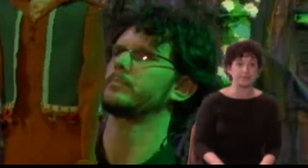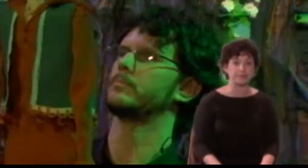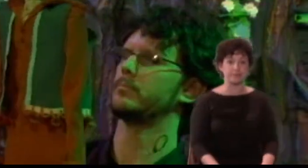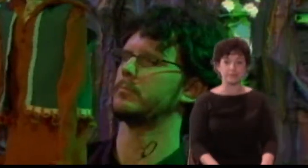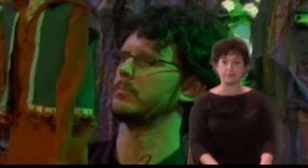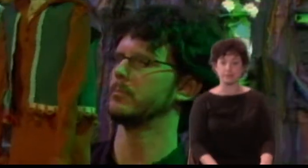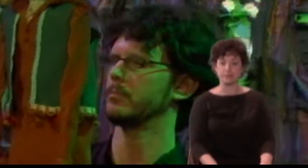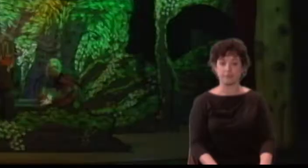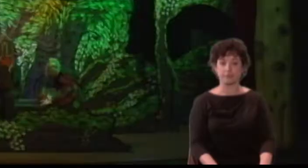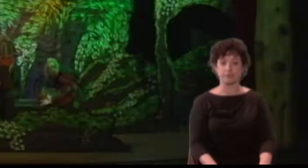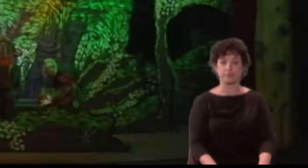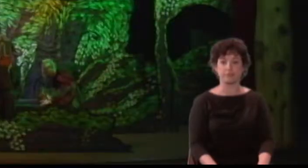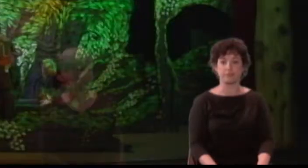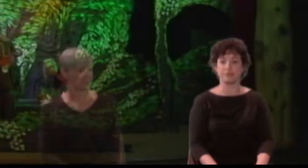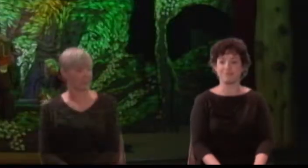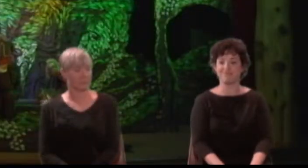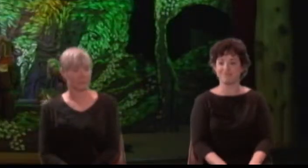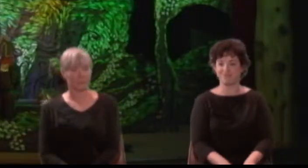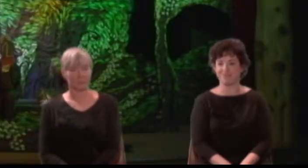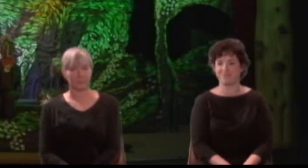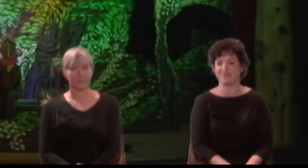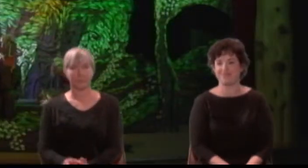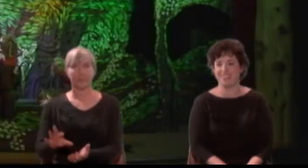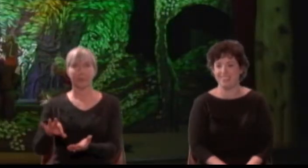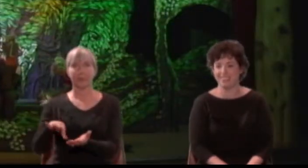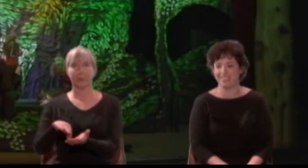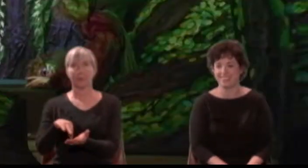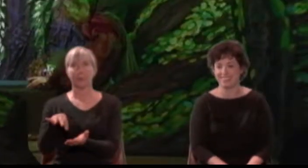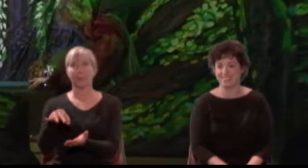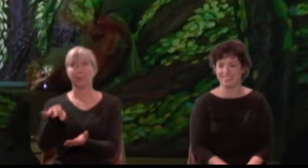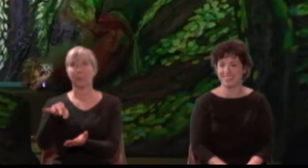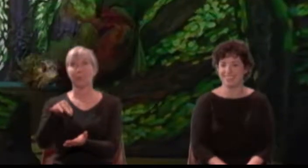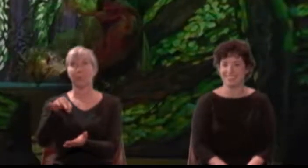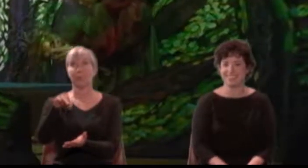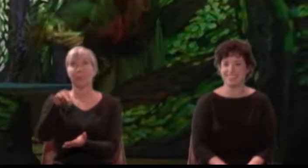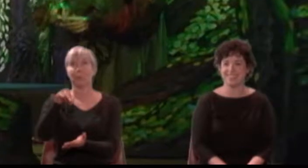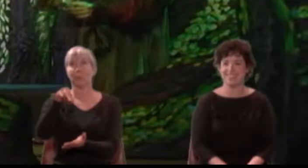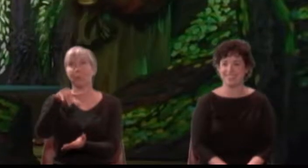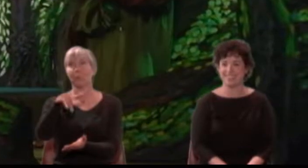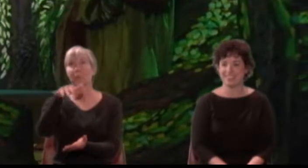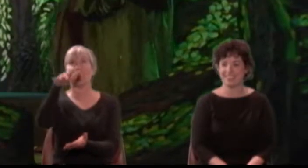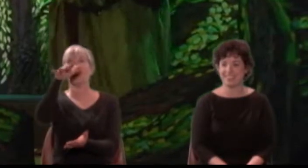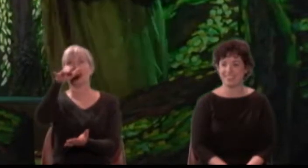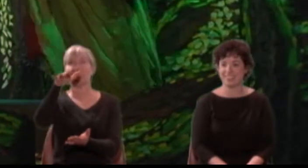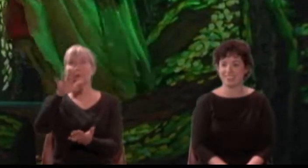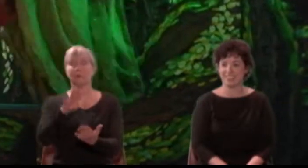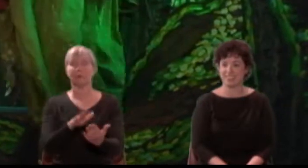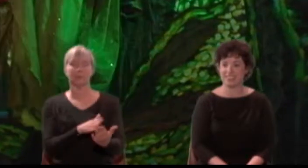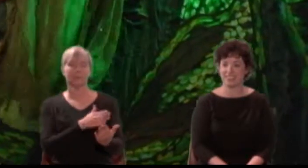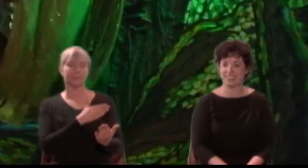[Magical chimes]